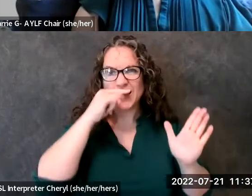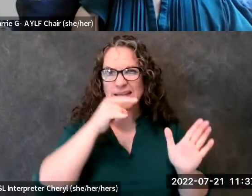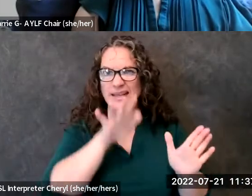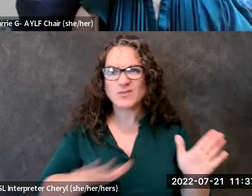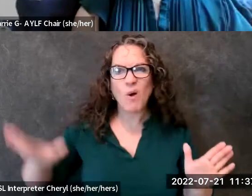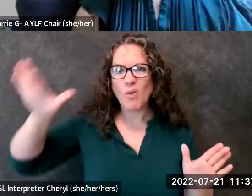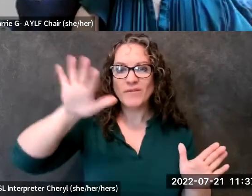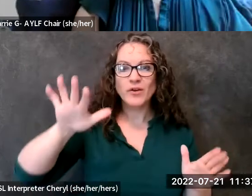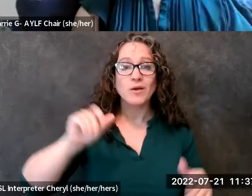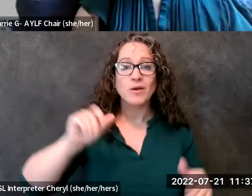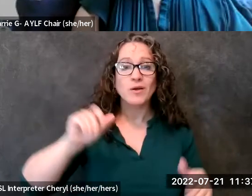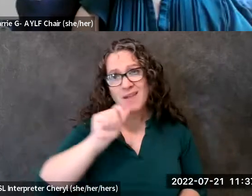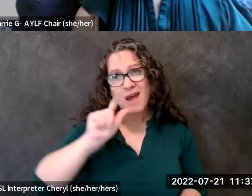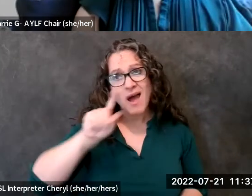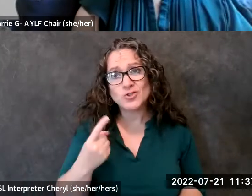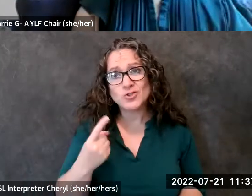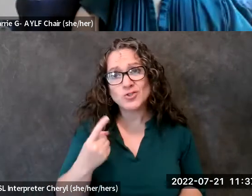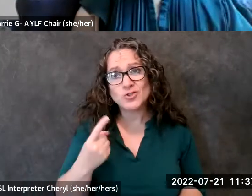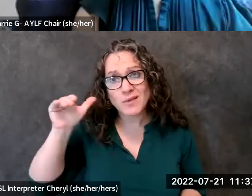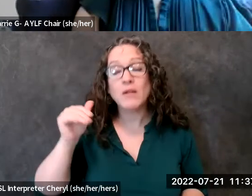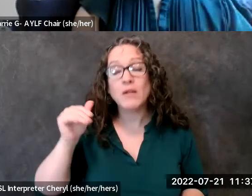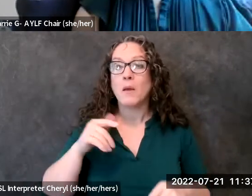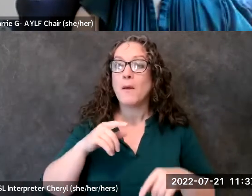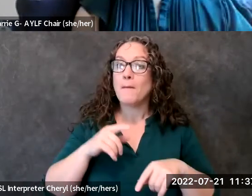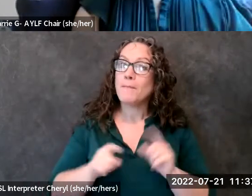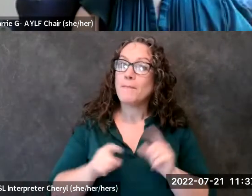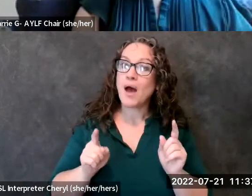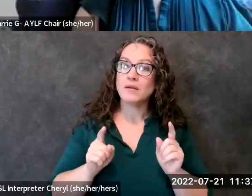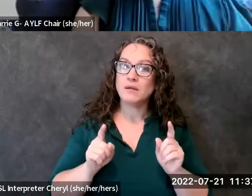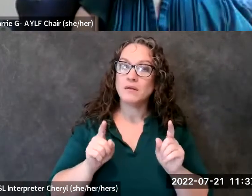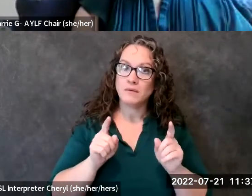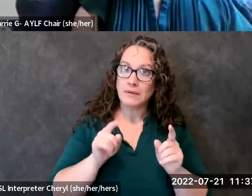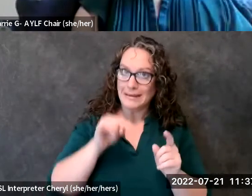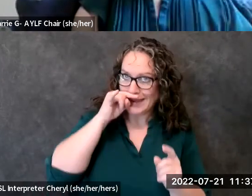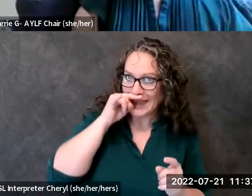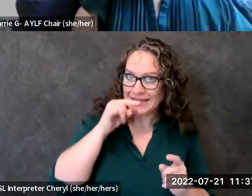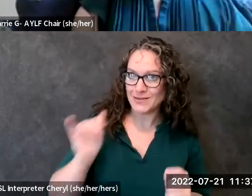being discriminated against but it's also um kids that are being discriminated against too